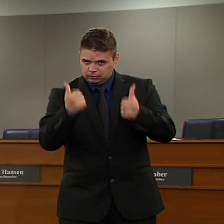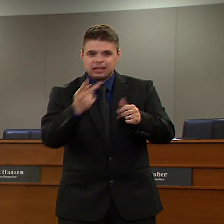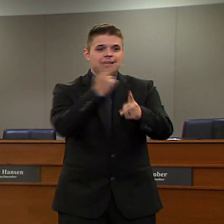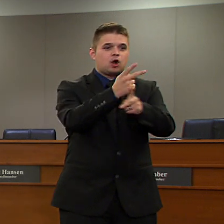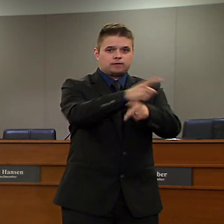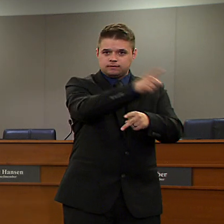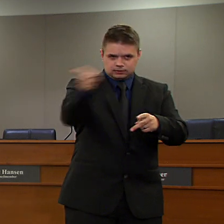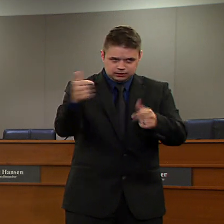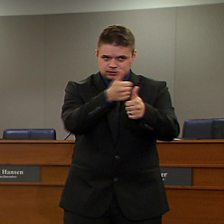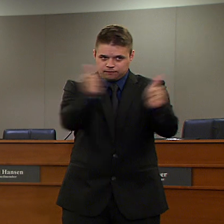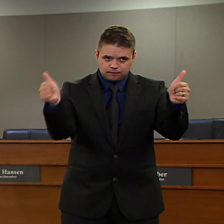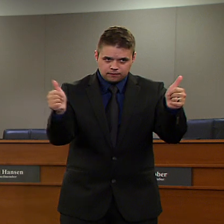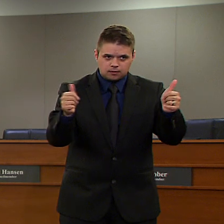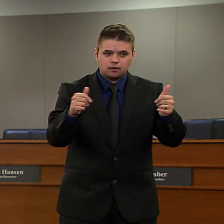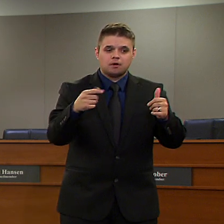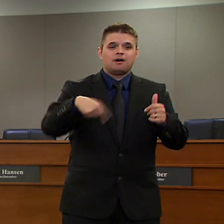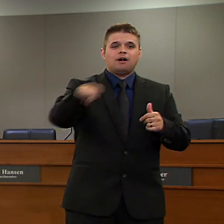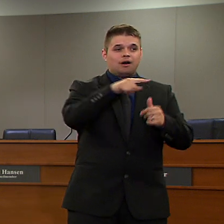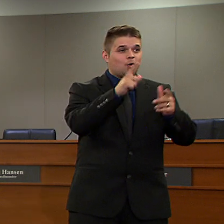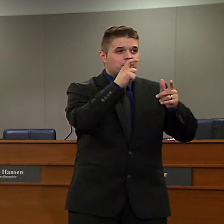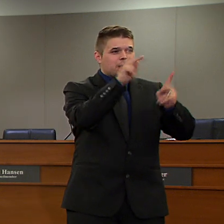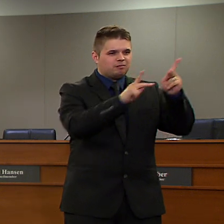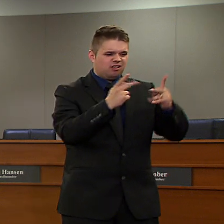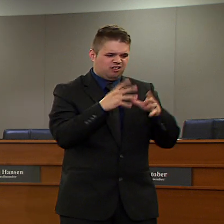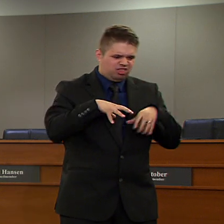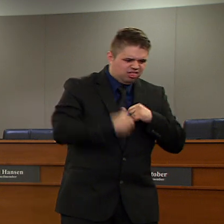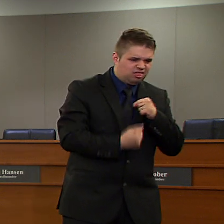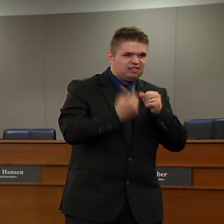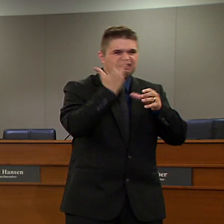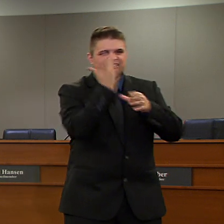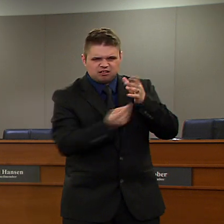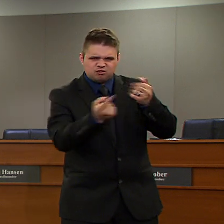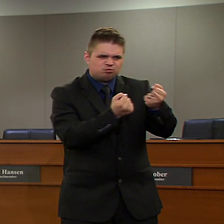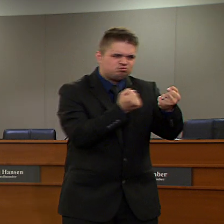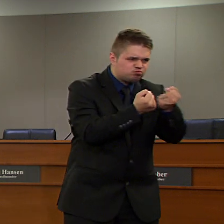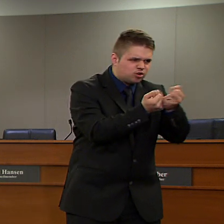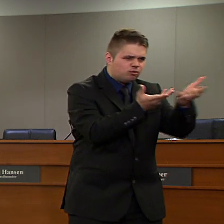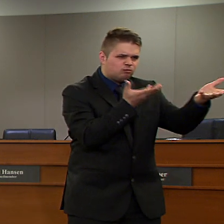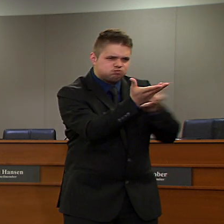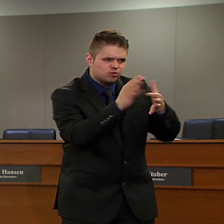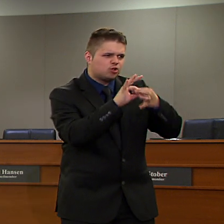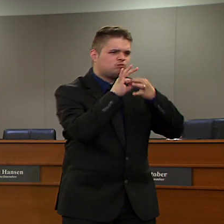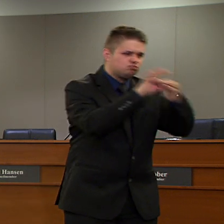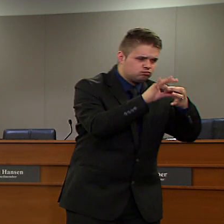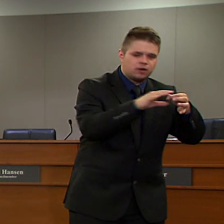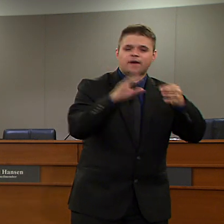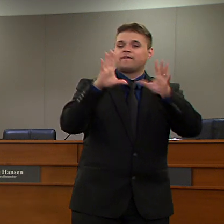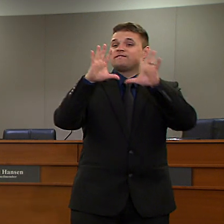Show compassion to others and stay connected to your family and friends, neighbors and community.